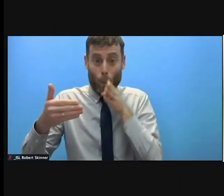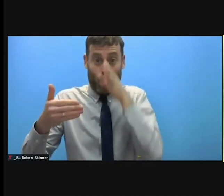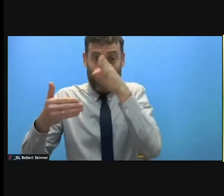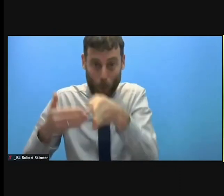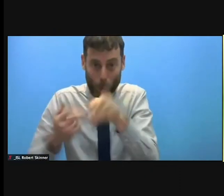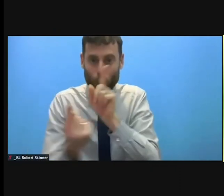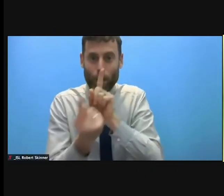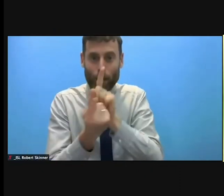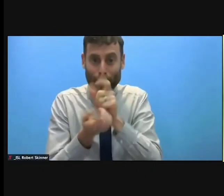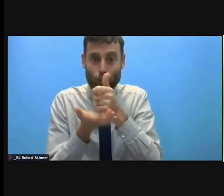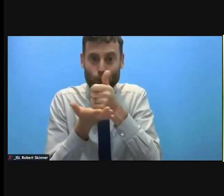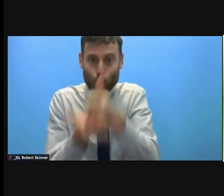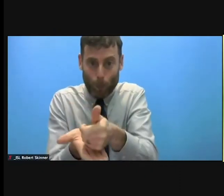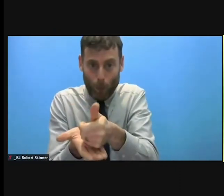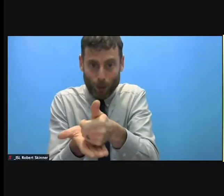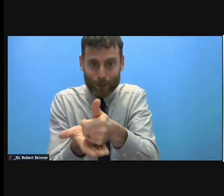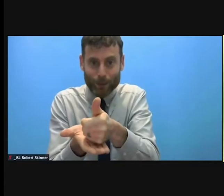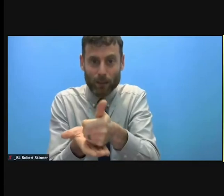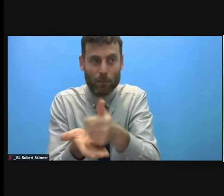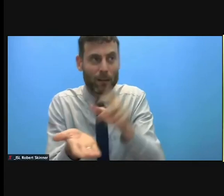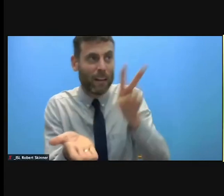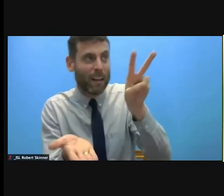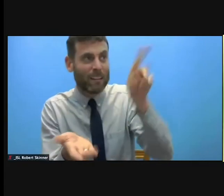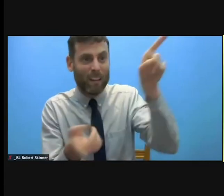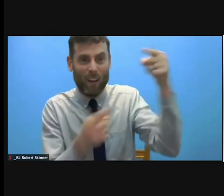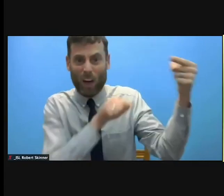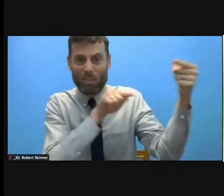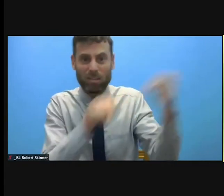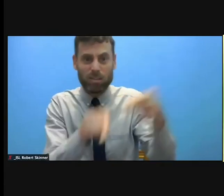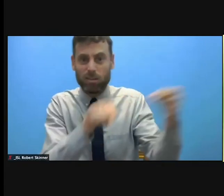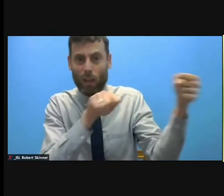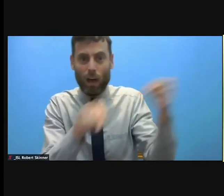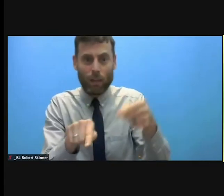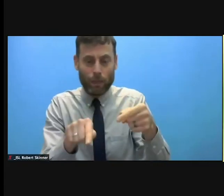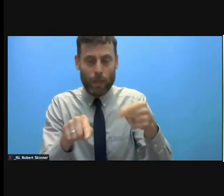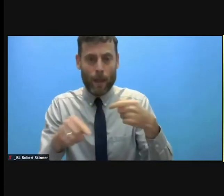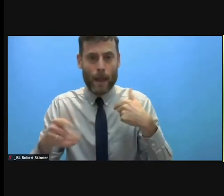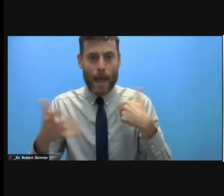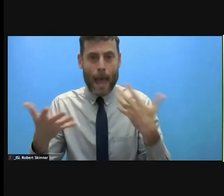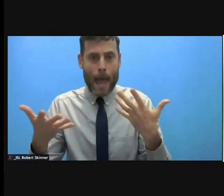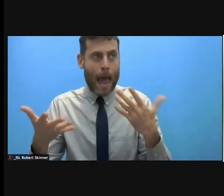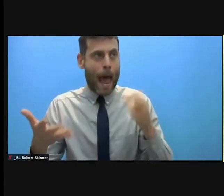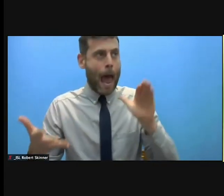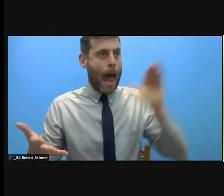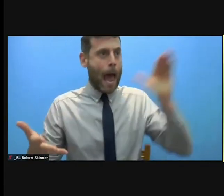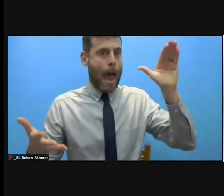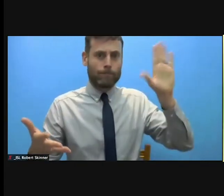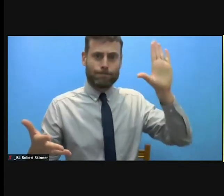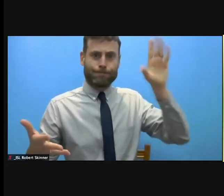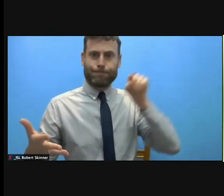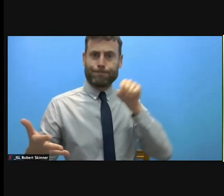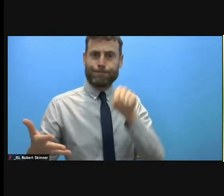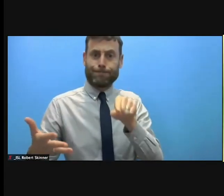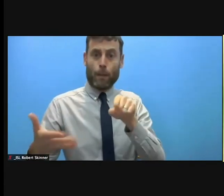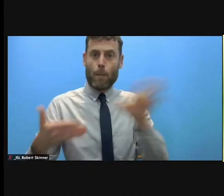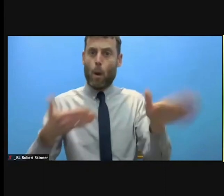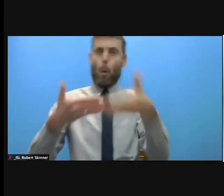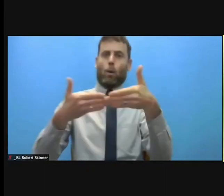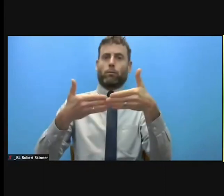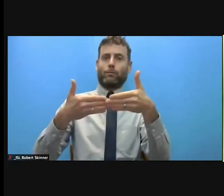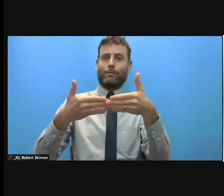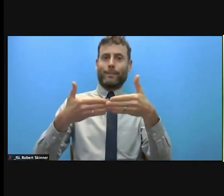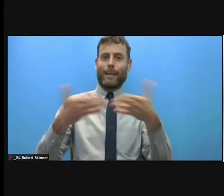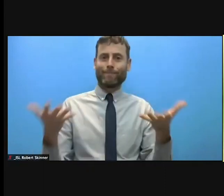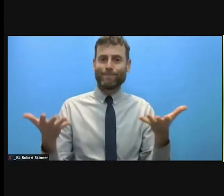denouncing violations and ensuring humanitarian access. How do we find here the right balance.